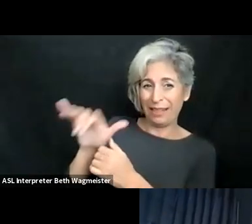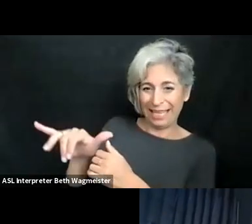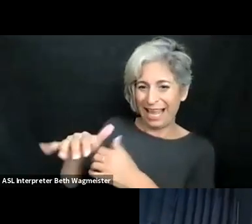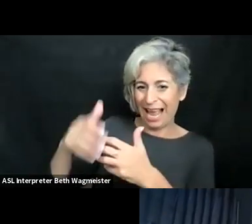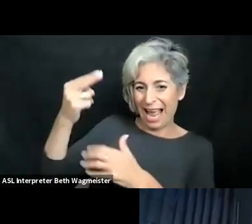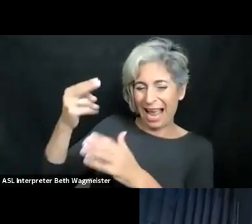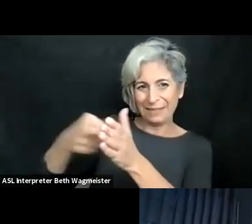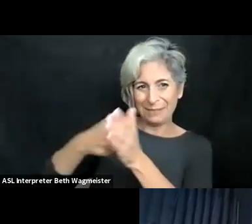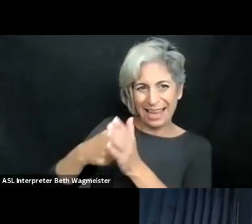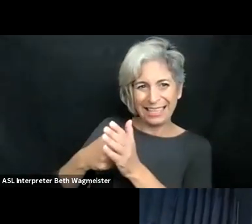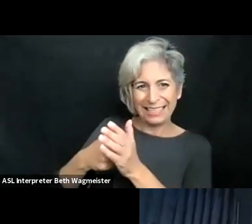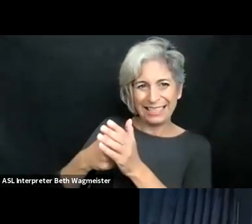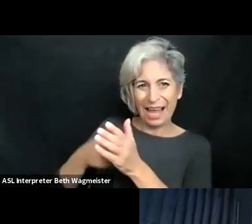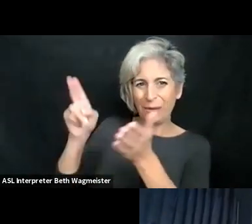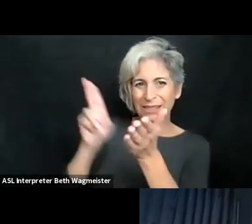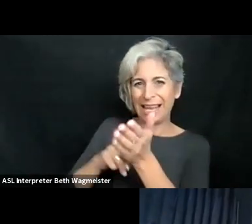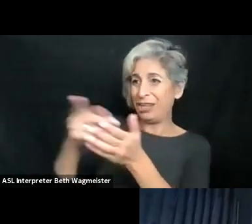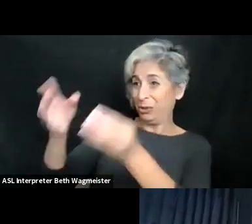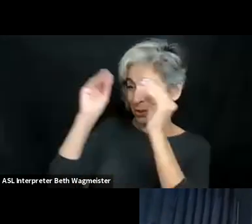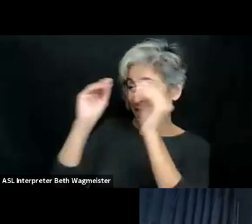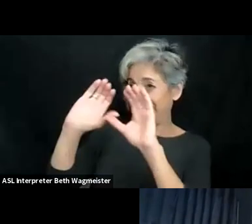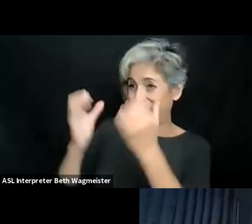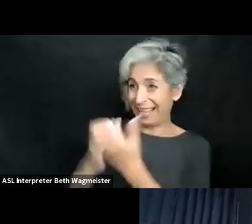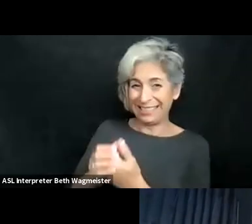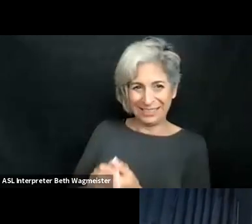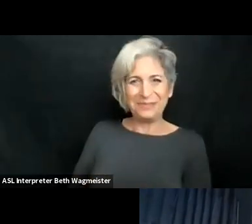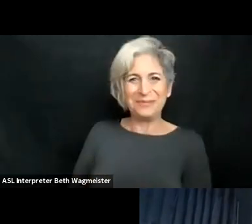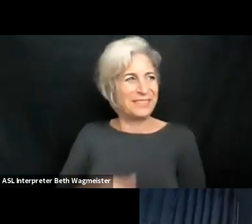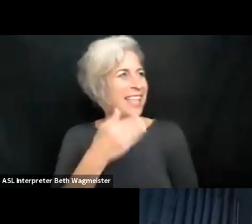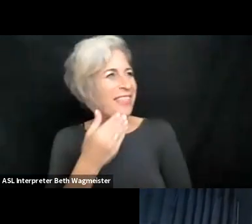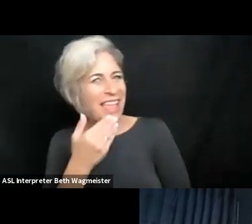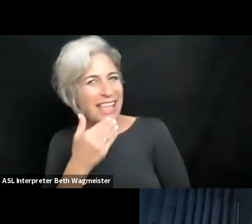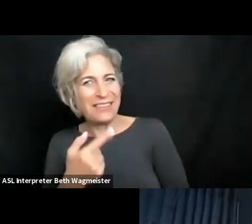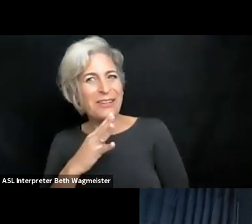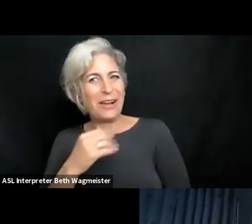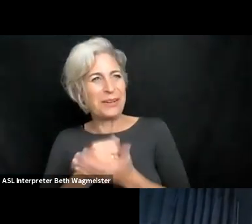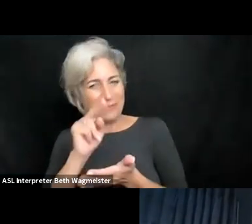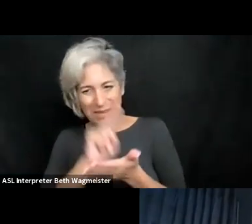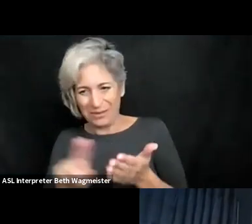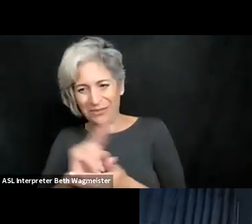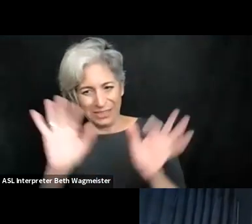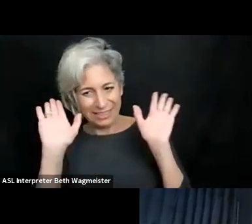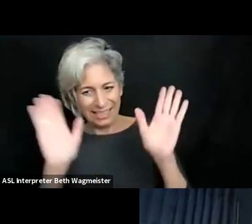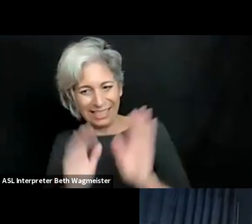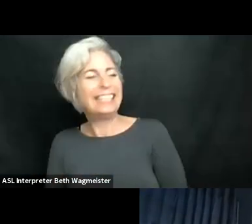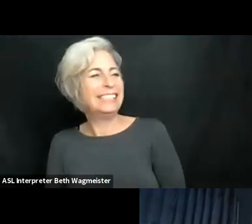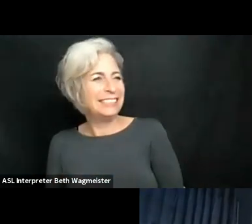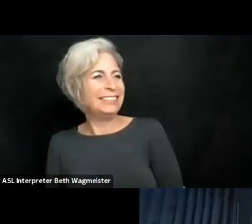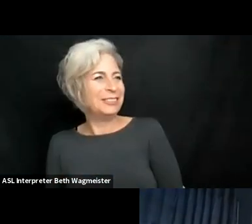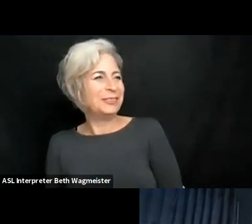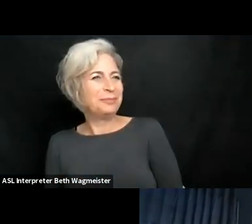We'll hire you to teach a class. We have a high demand. I'll sign all of you up to teach classes. >> ALEJANDRO RODRIGUEZ ASCASO: T